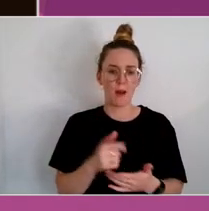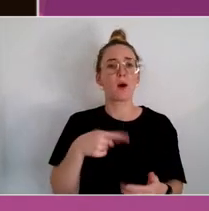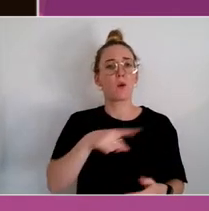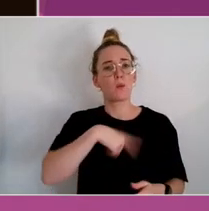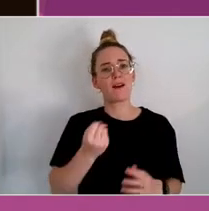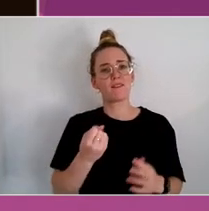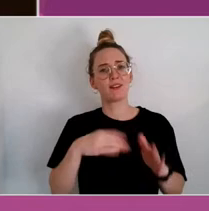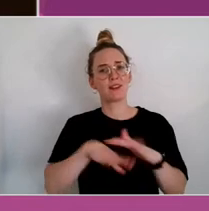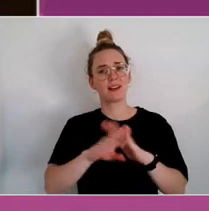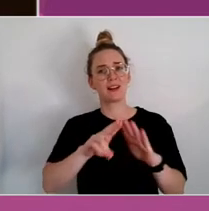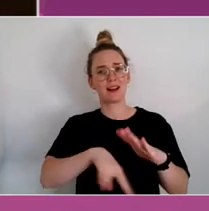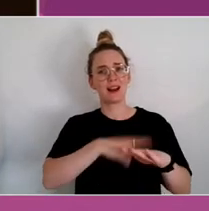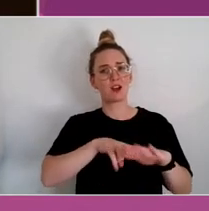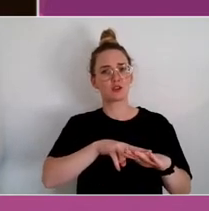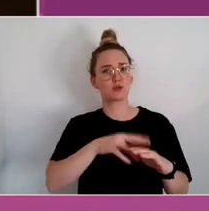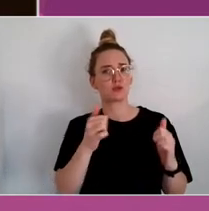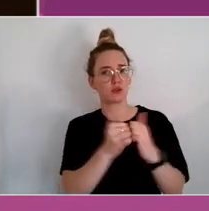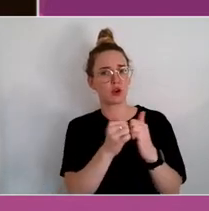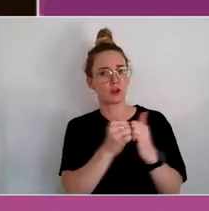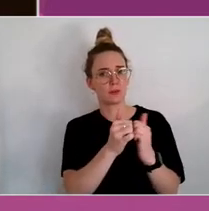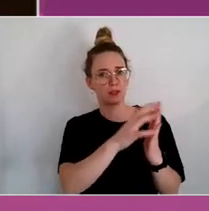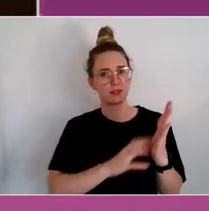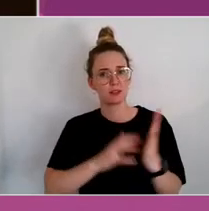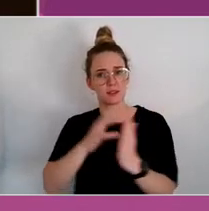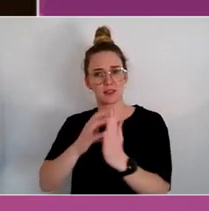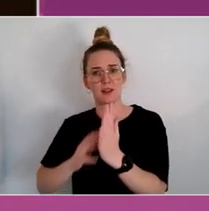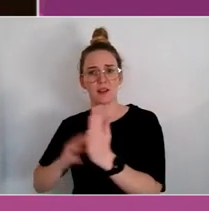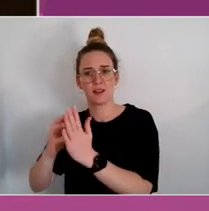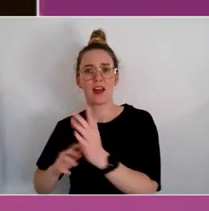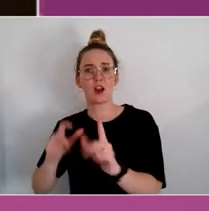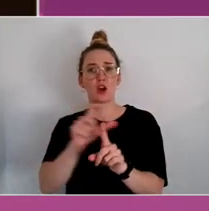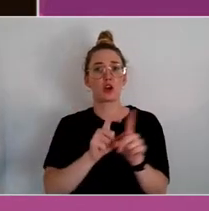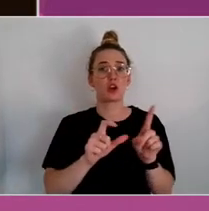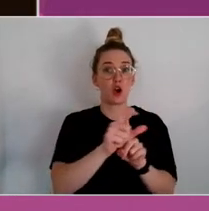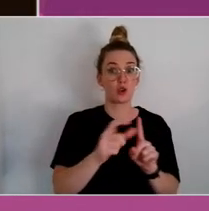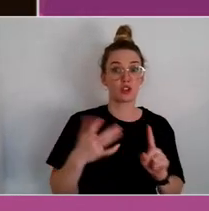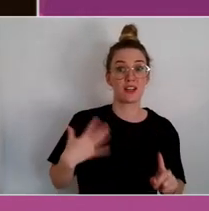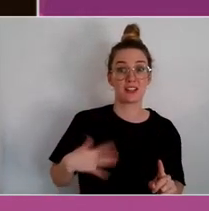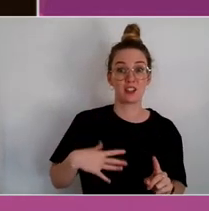says that culture has to be at the centre of whatever we do.